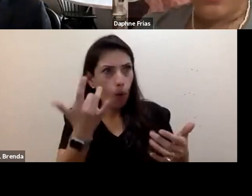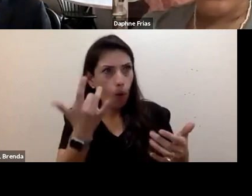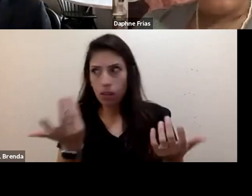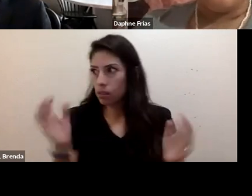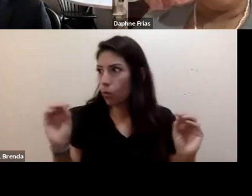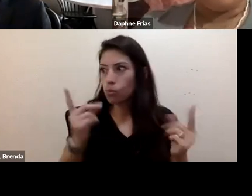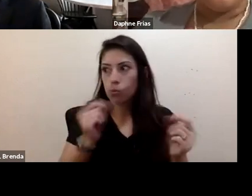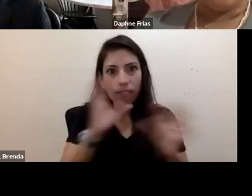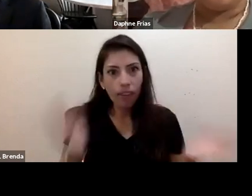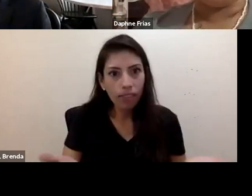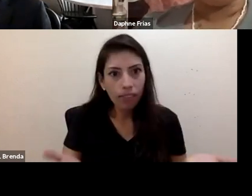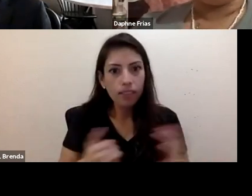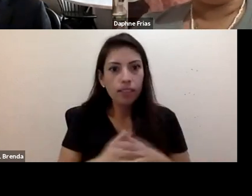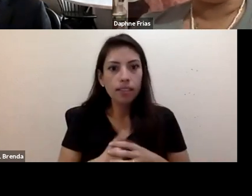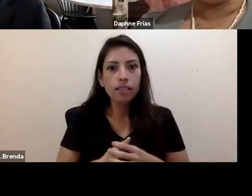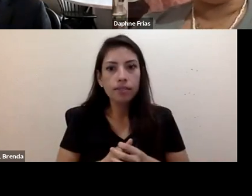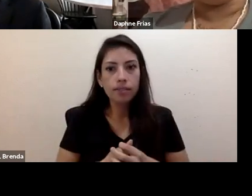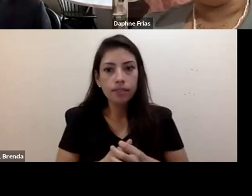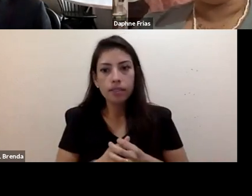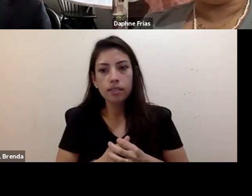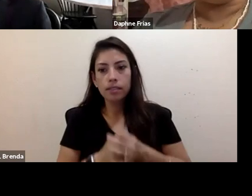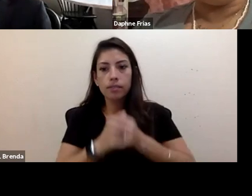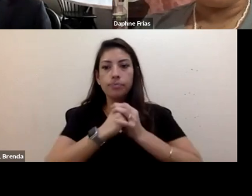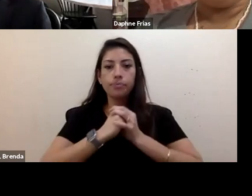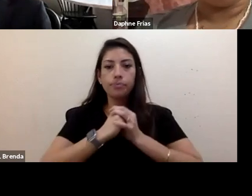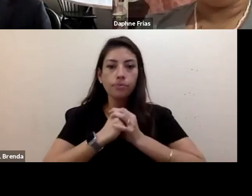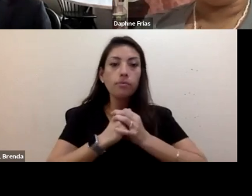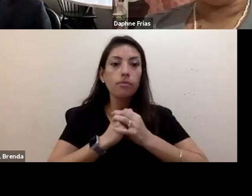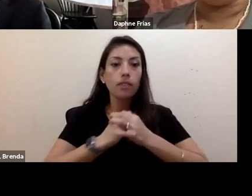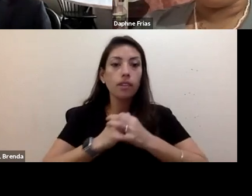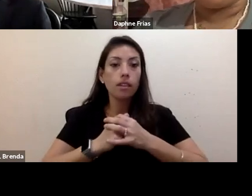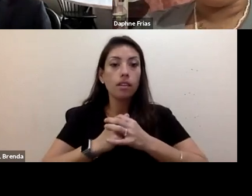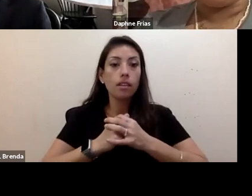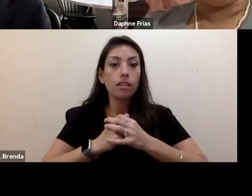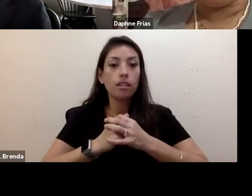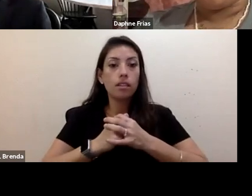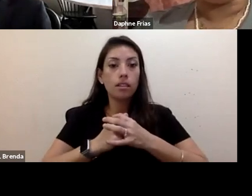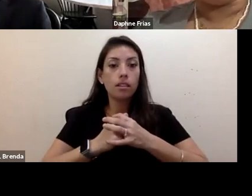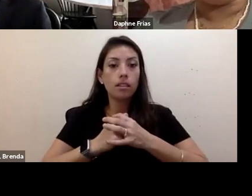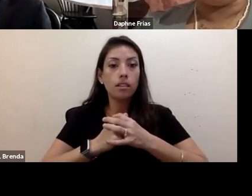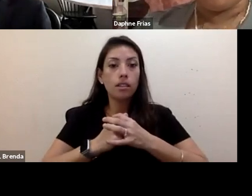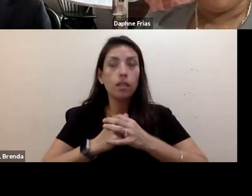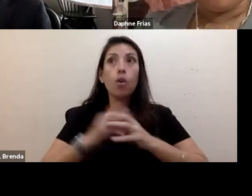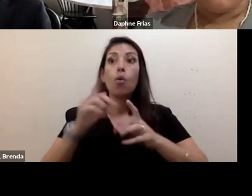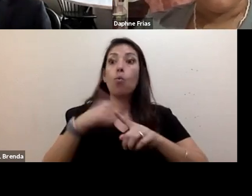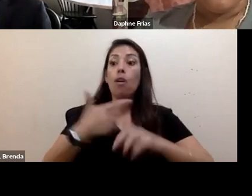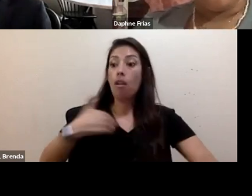And I think when I was growing up, I never thought I would have to ask myself questions like,